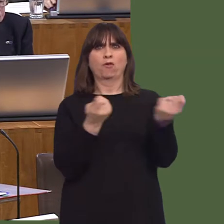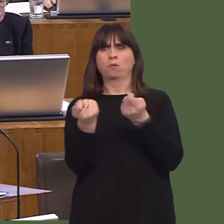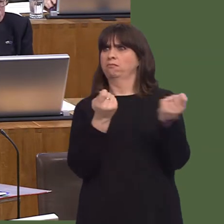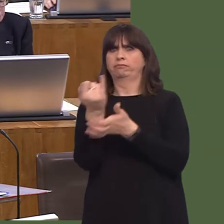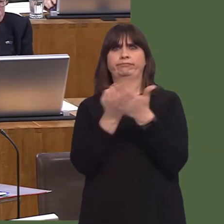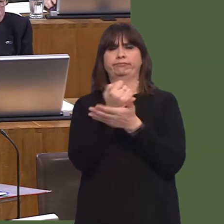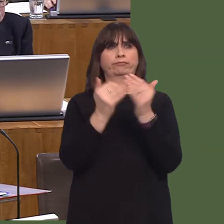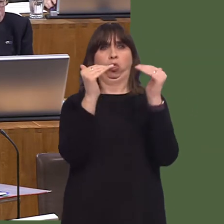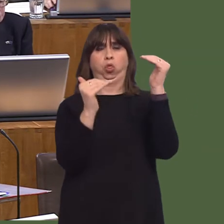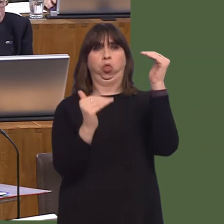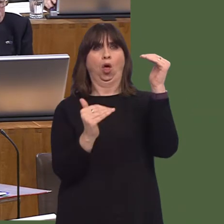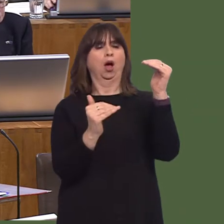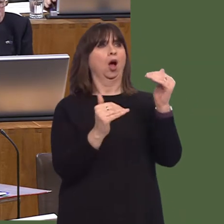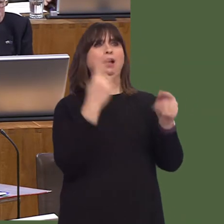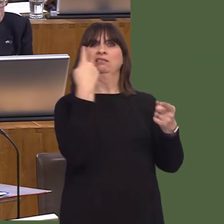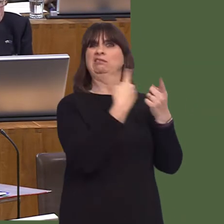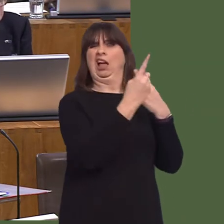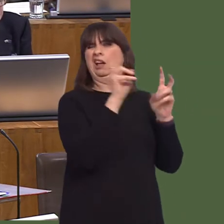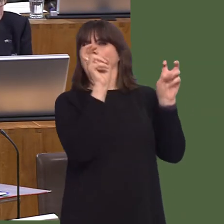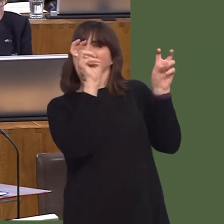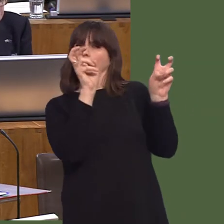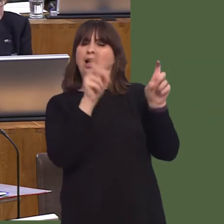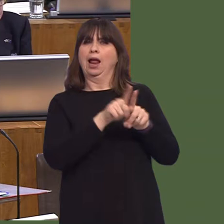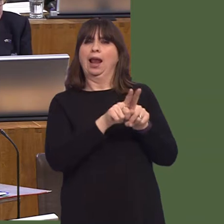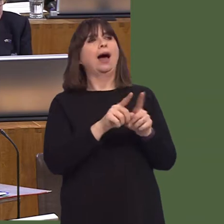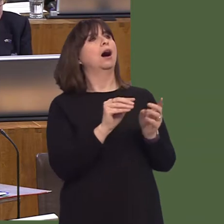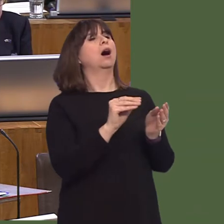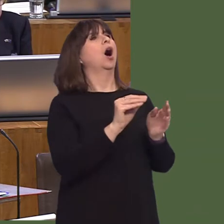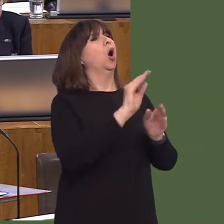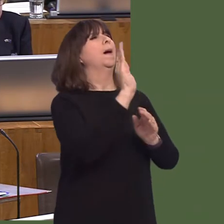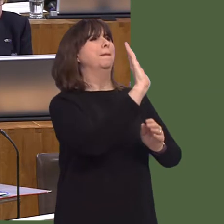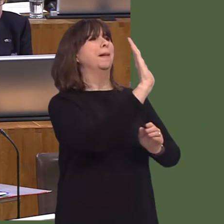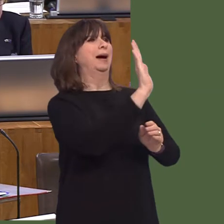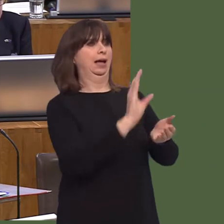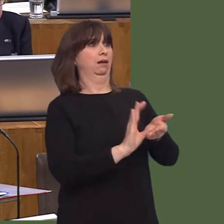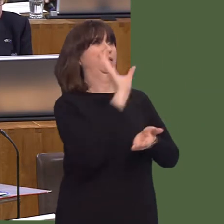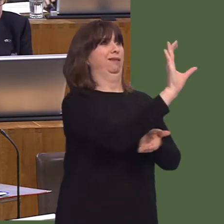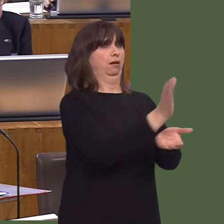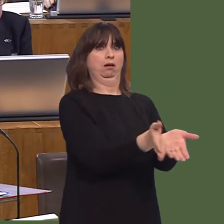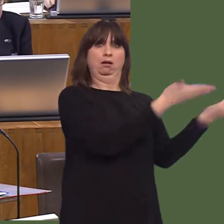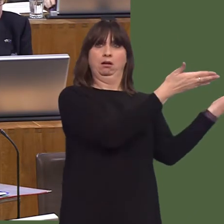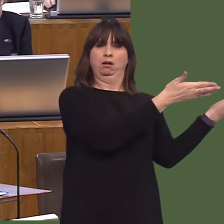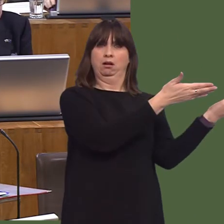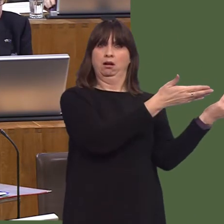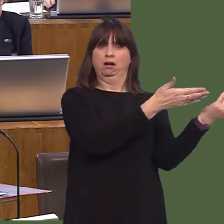all desperately need to see? Carwyn Jones AM: Can I say that I'm aware,